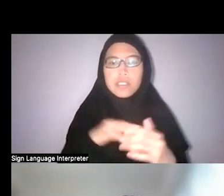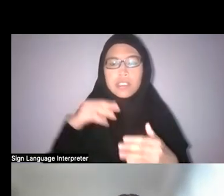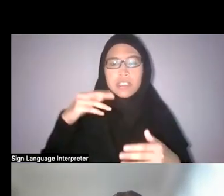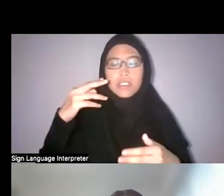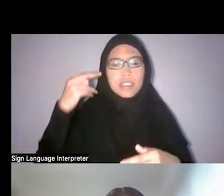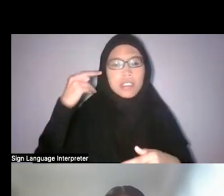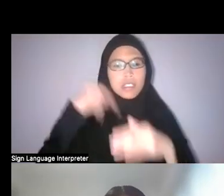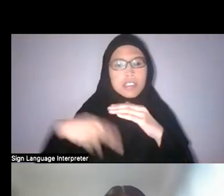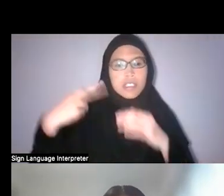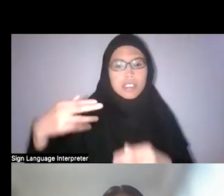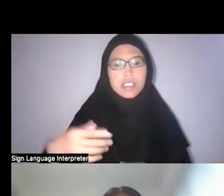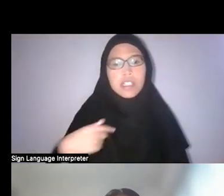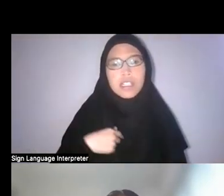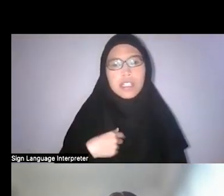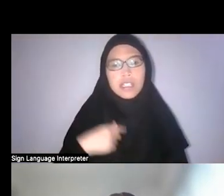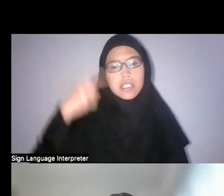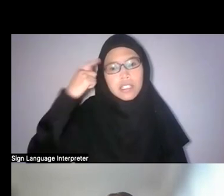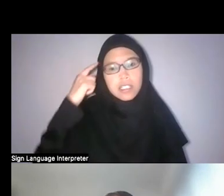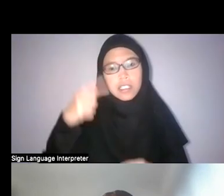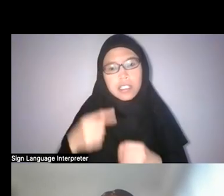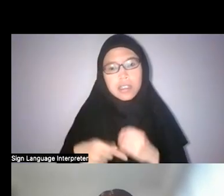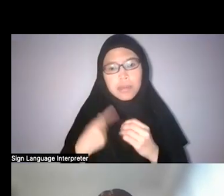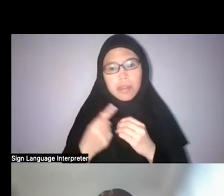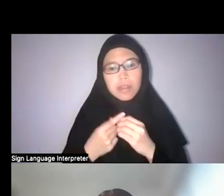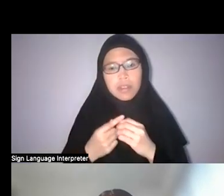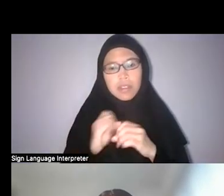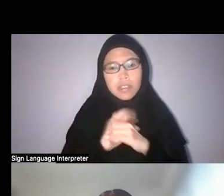So I was writing about orchids and I became interested in orchids because